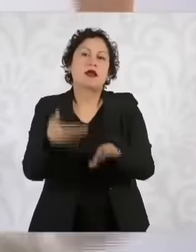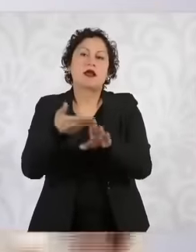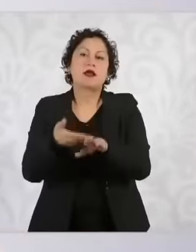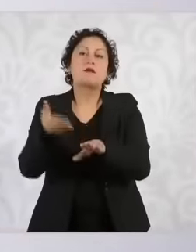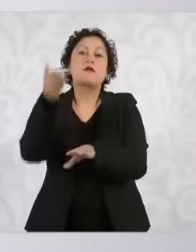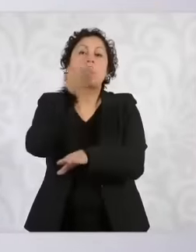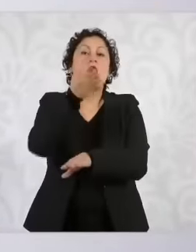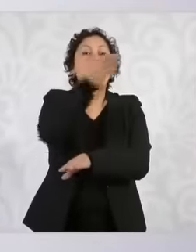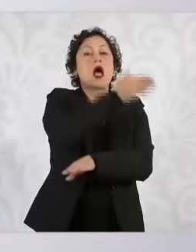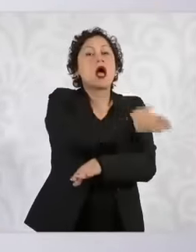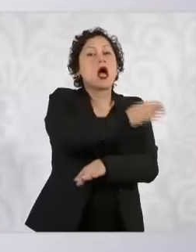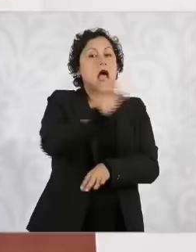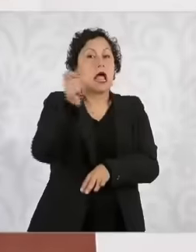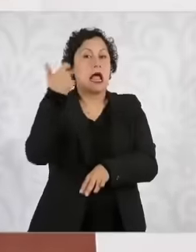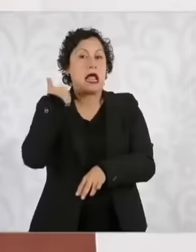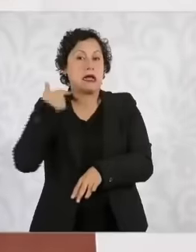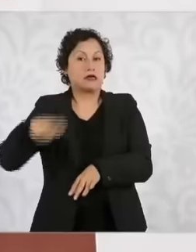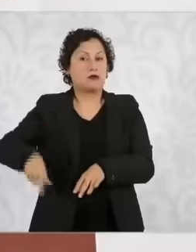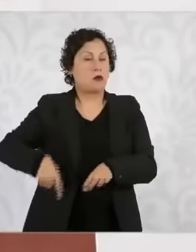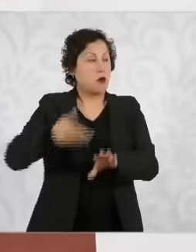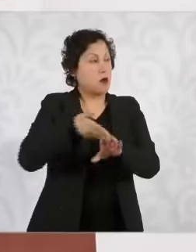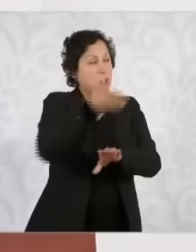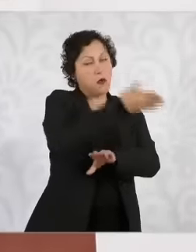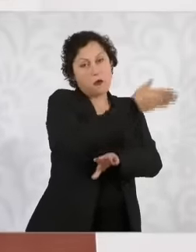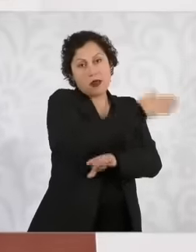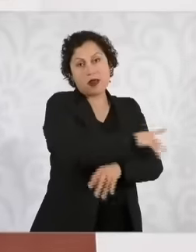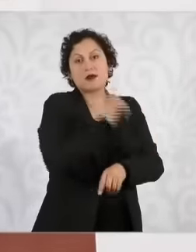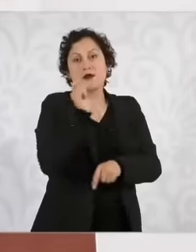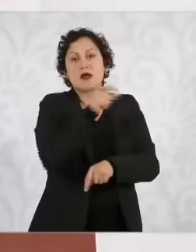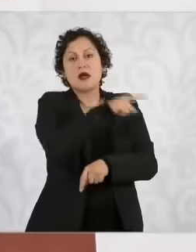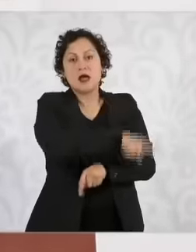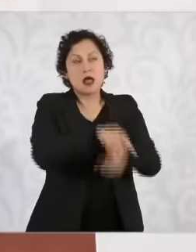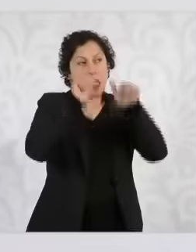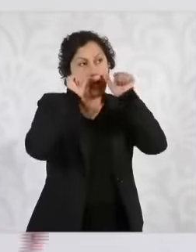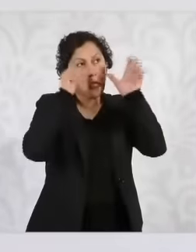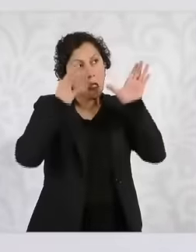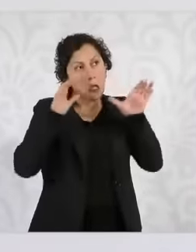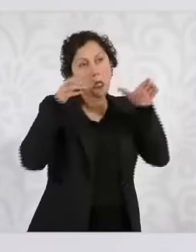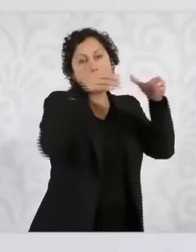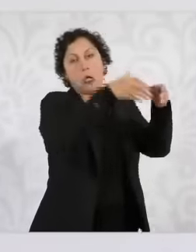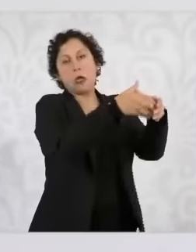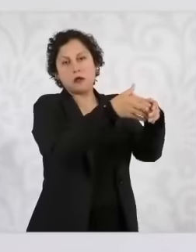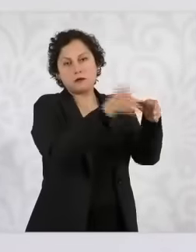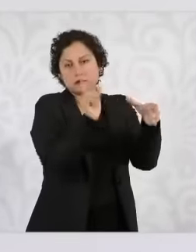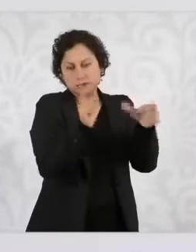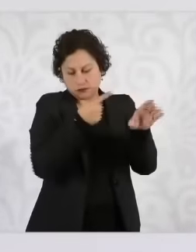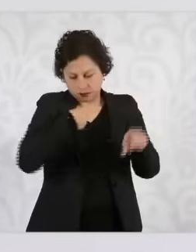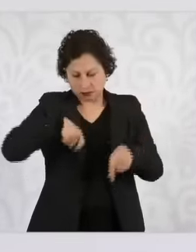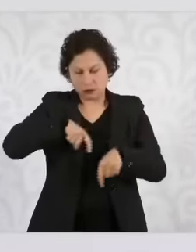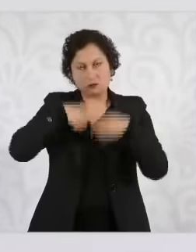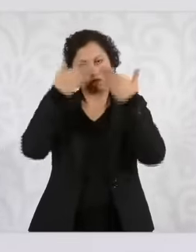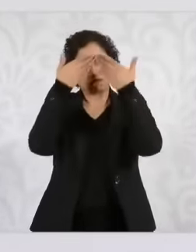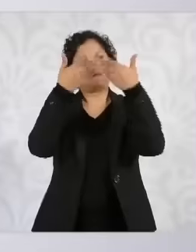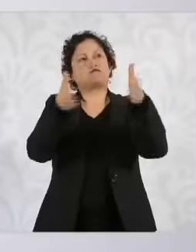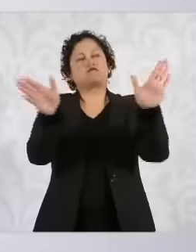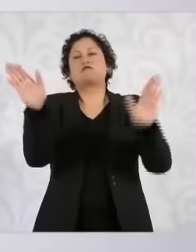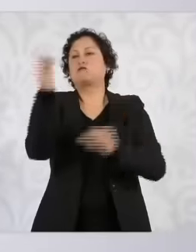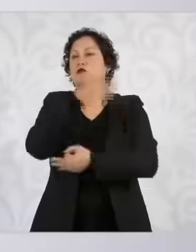of a few, but our role as a government is to work with everyone and mainly